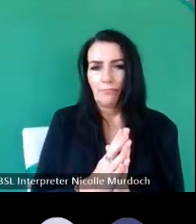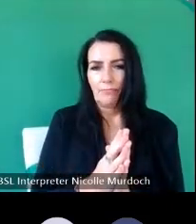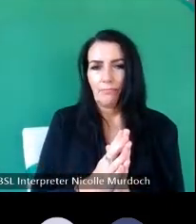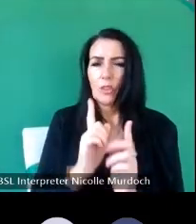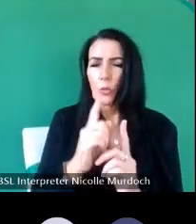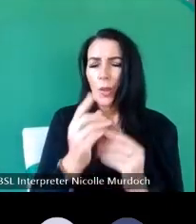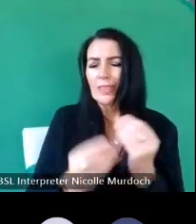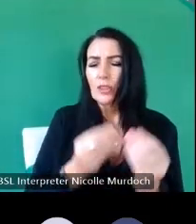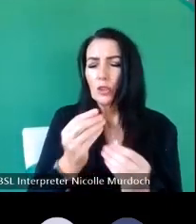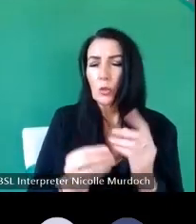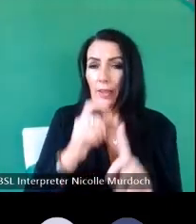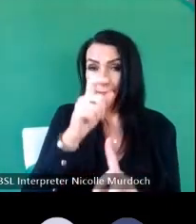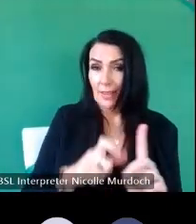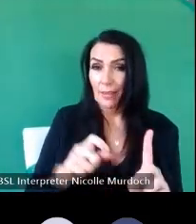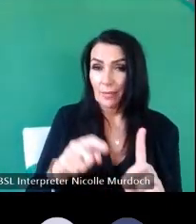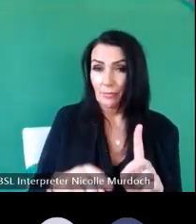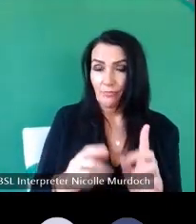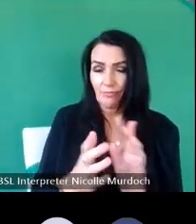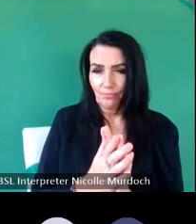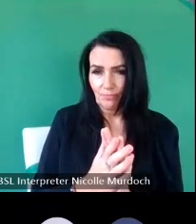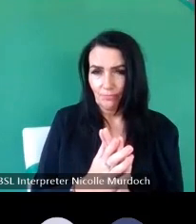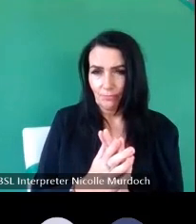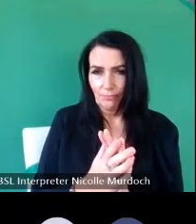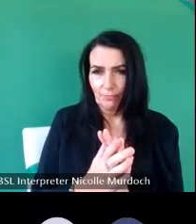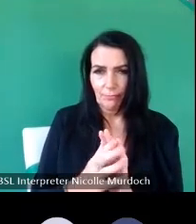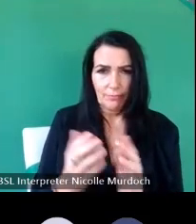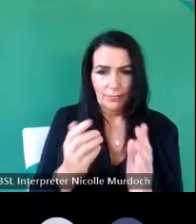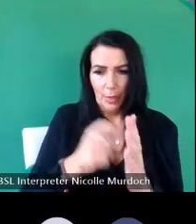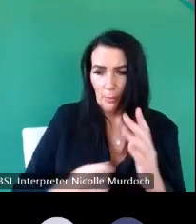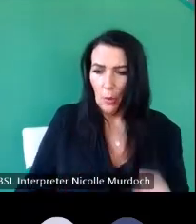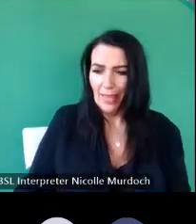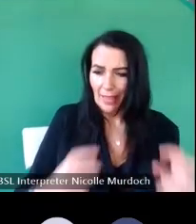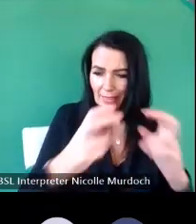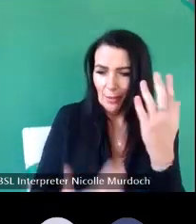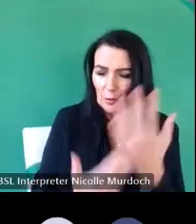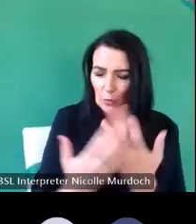had millions of pounds bought a castle had it all done had a new fireplace constructed and the Mason